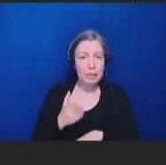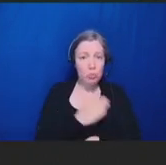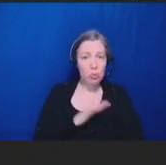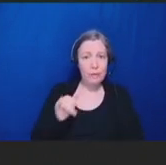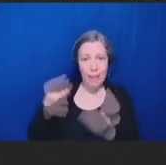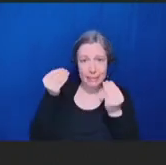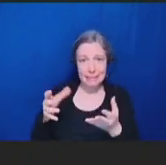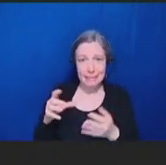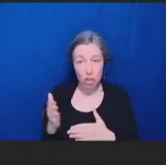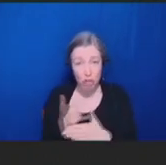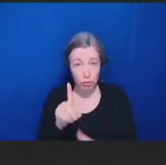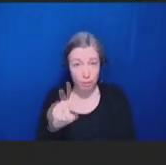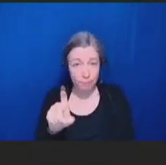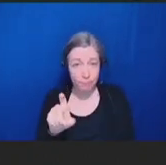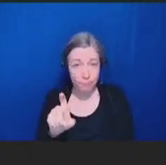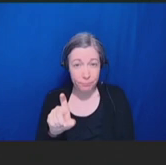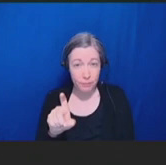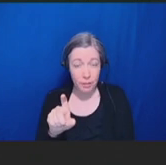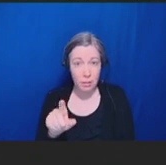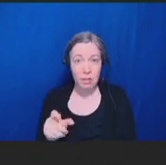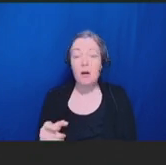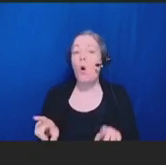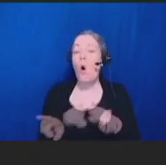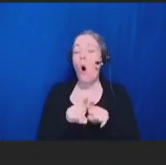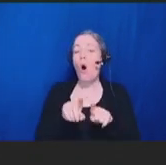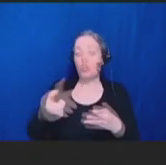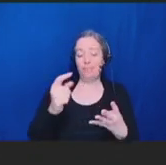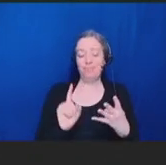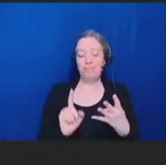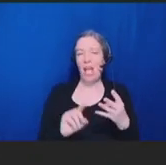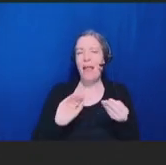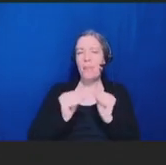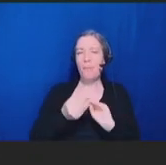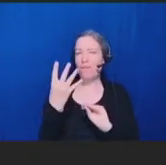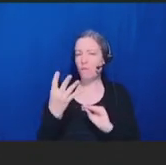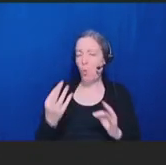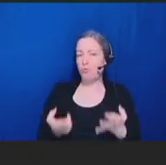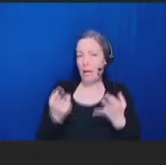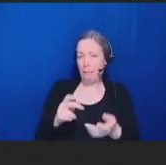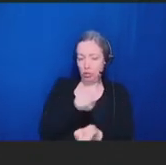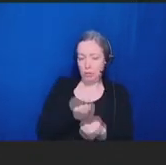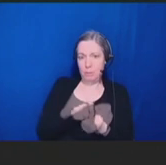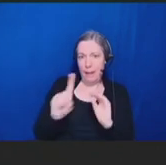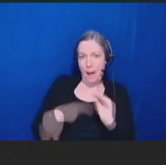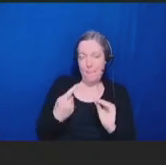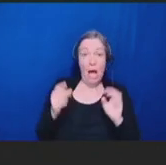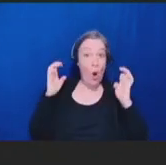And then on recommendation number four, for education of healthcare providers or schools